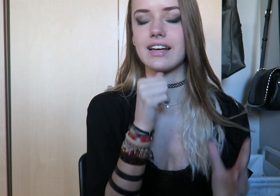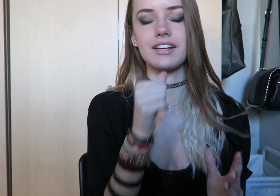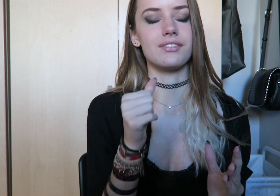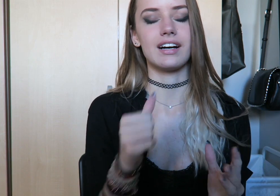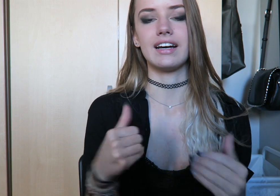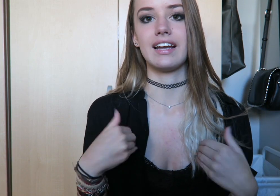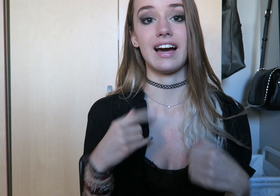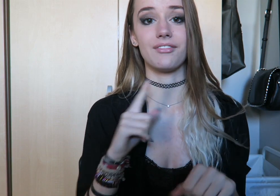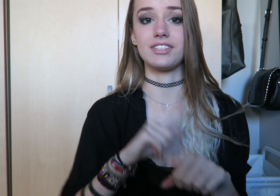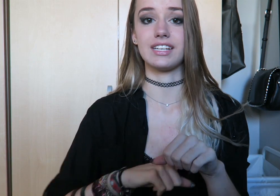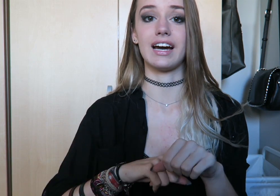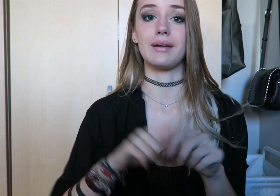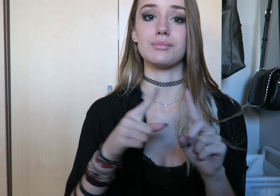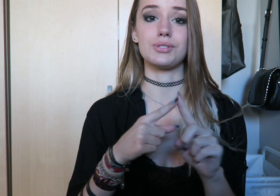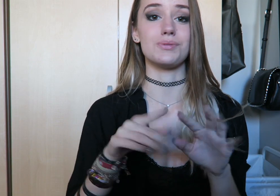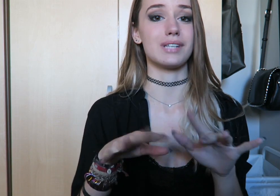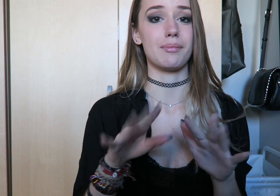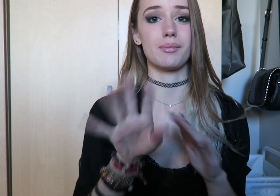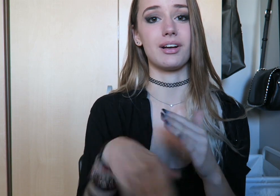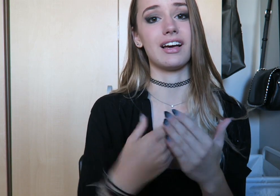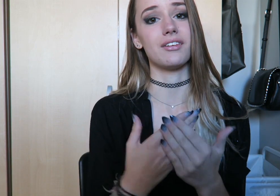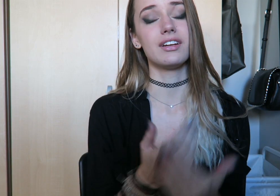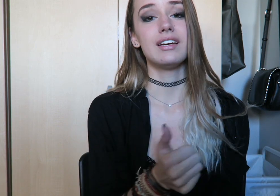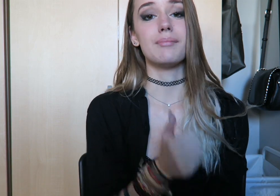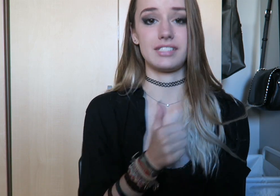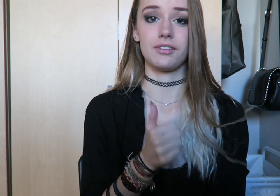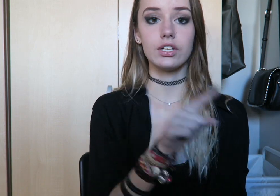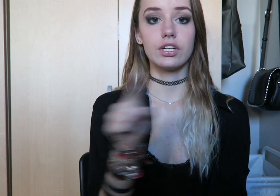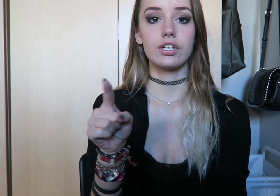and I do not have the time to type them all out myself.